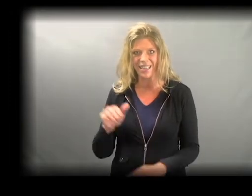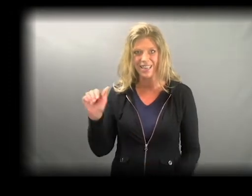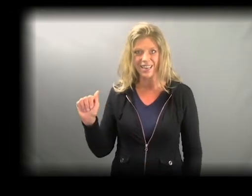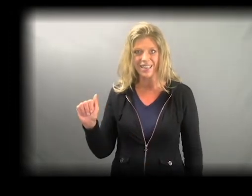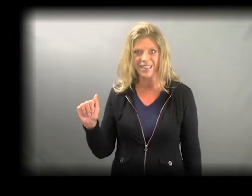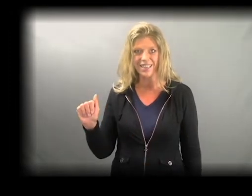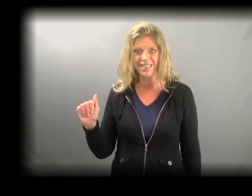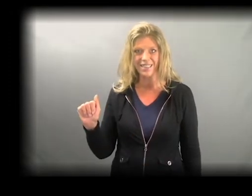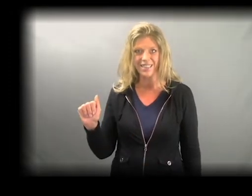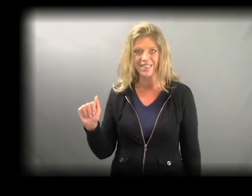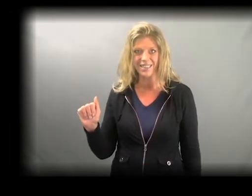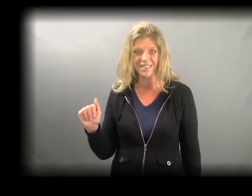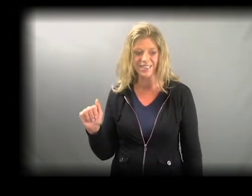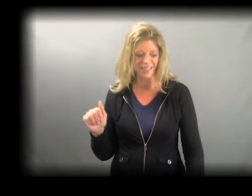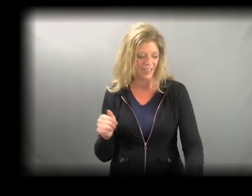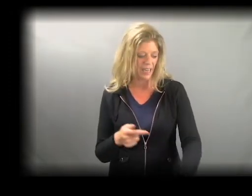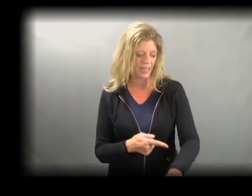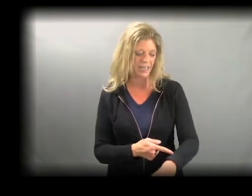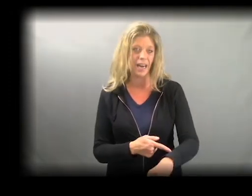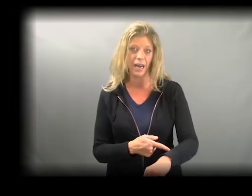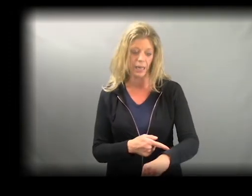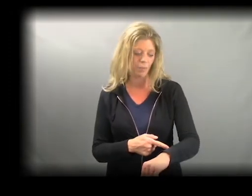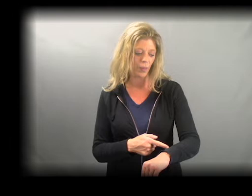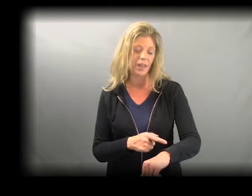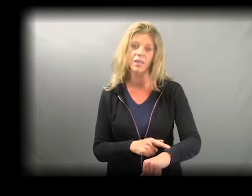A TIME